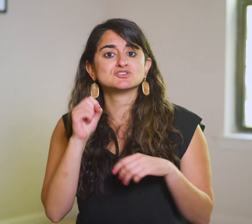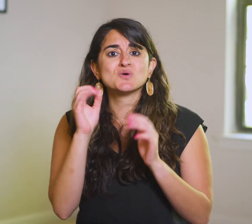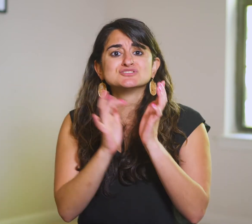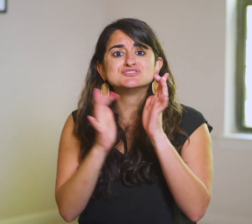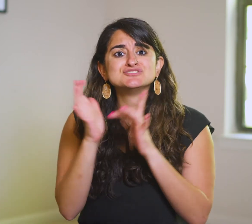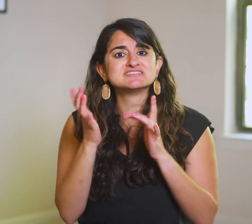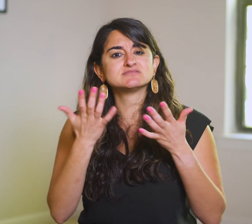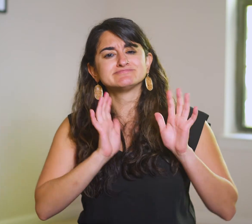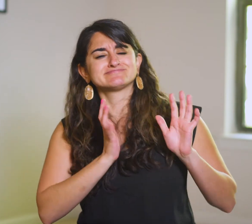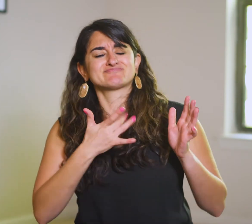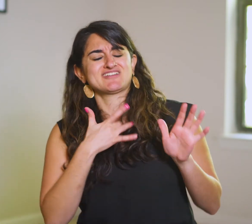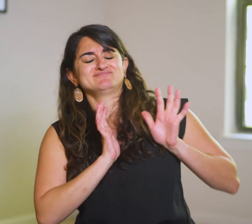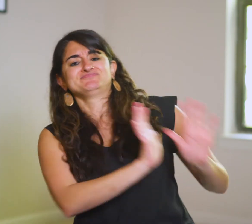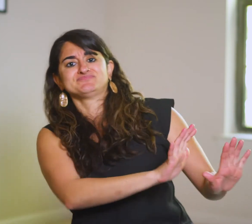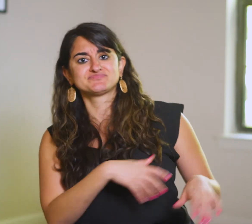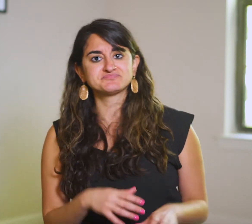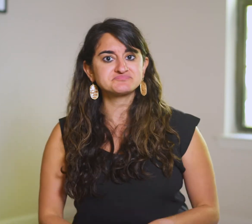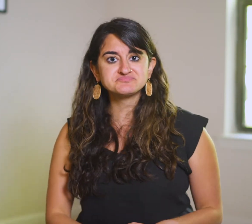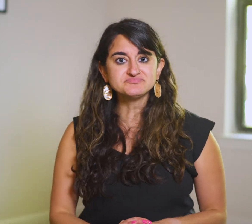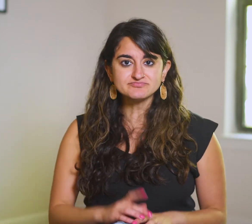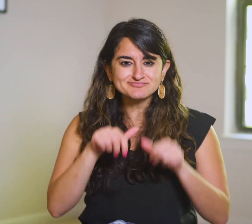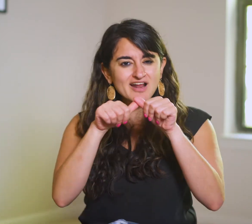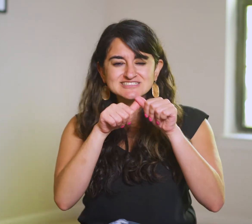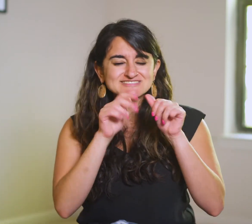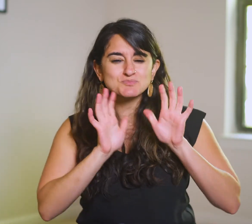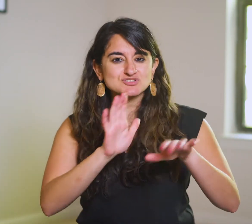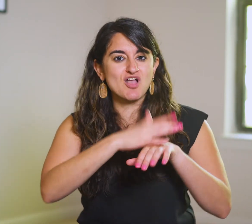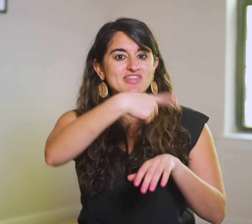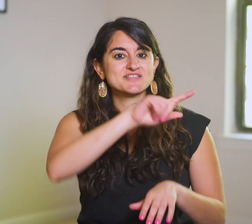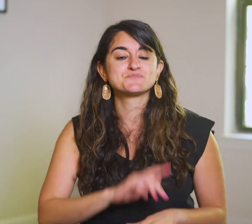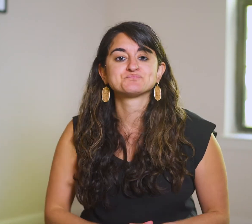so Jesus continually pushes on them.